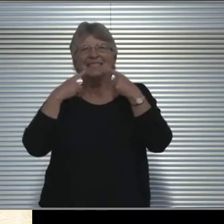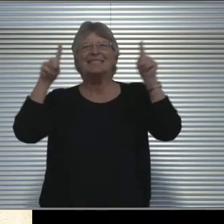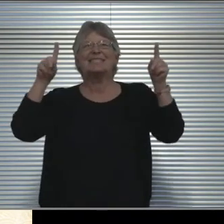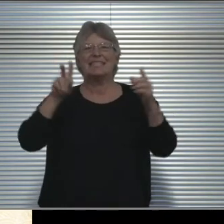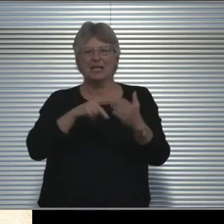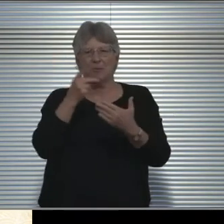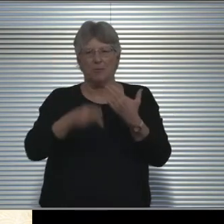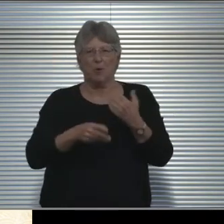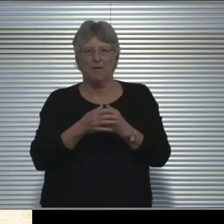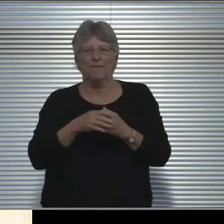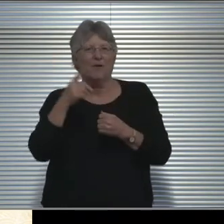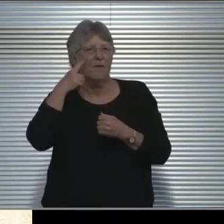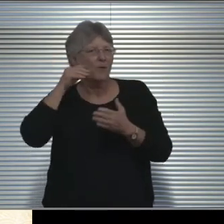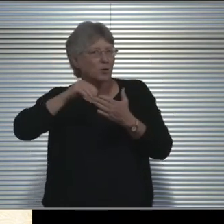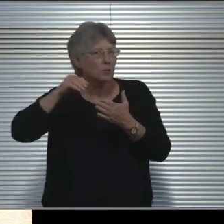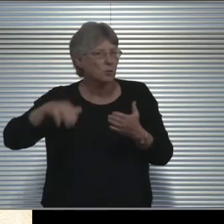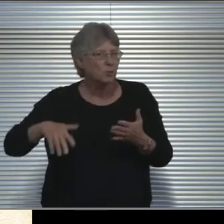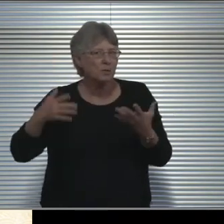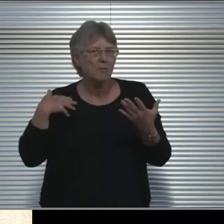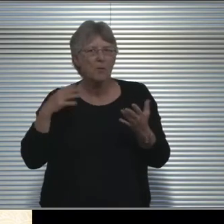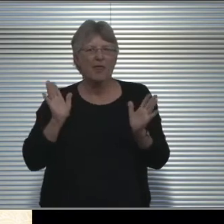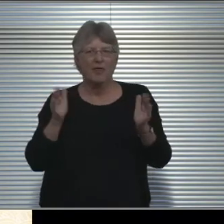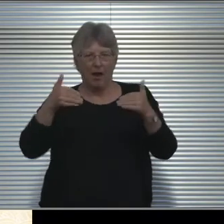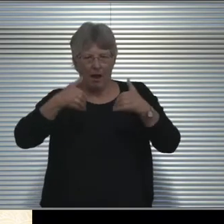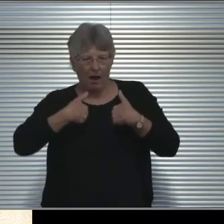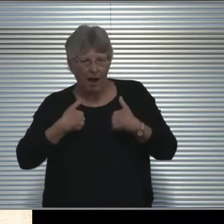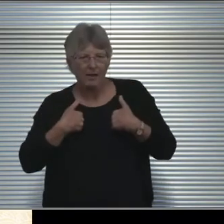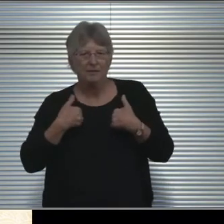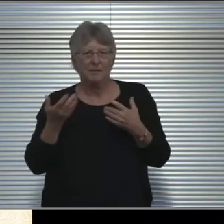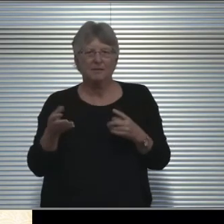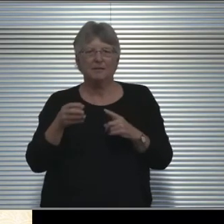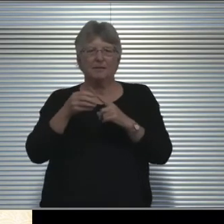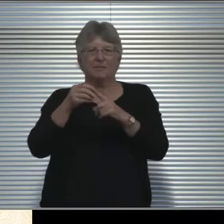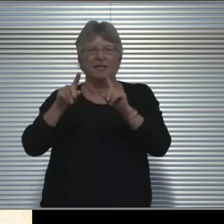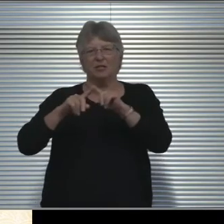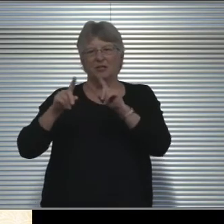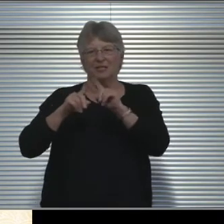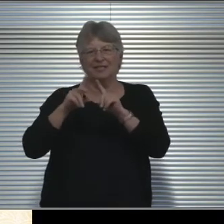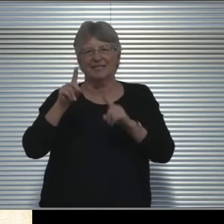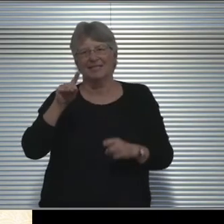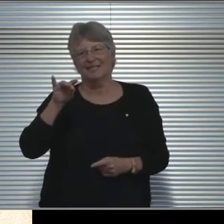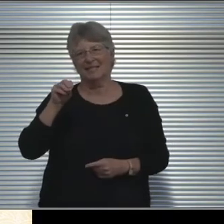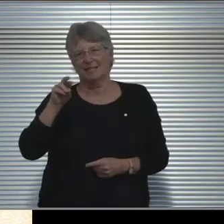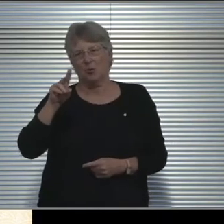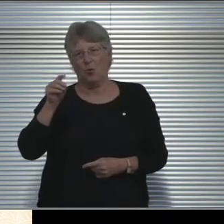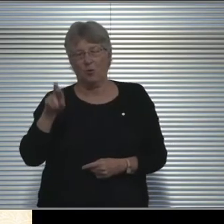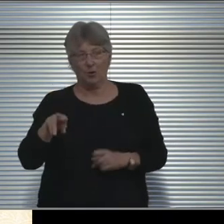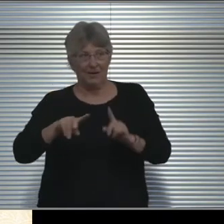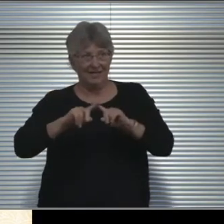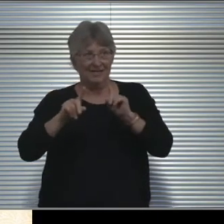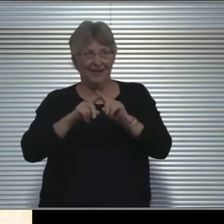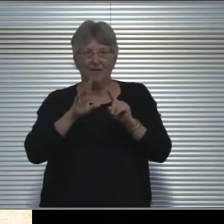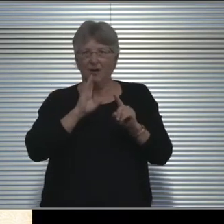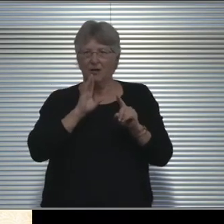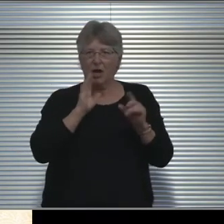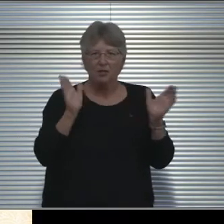which is for students with autism spectrum disorders. The students that I mentioned as far as the small group and in-person instruction,